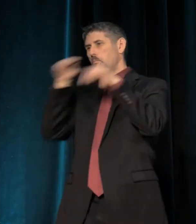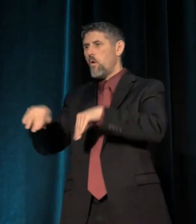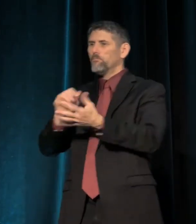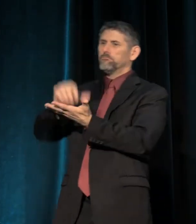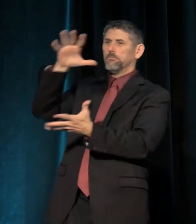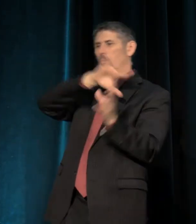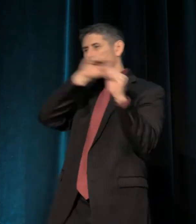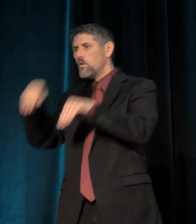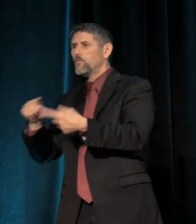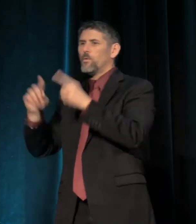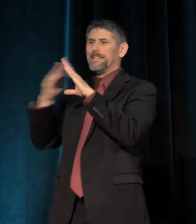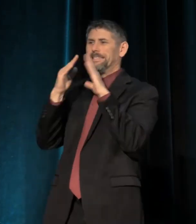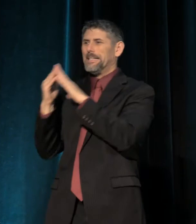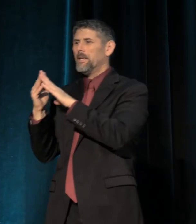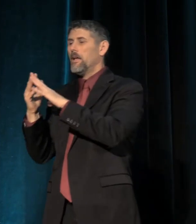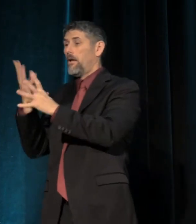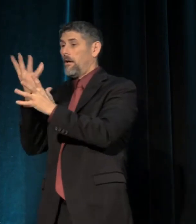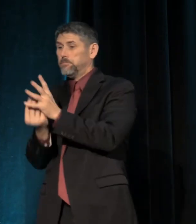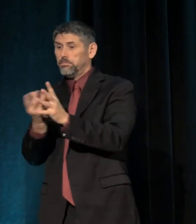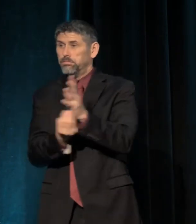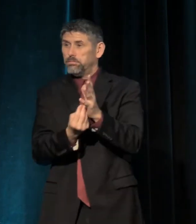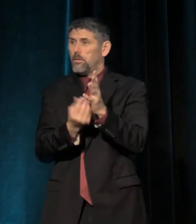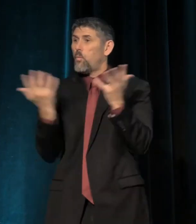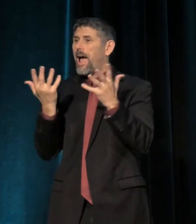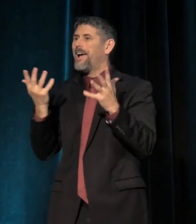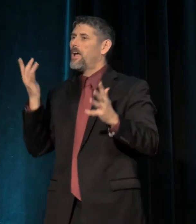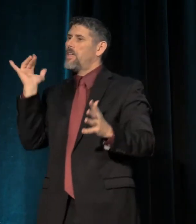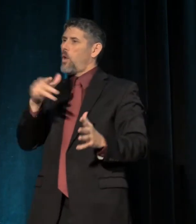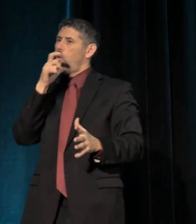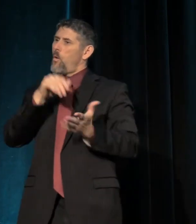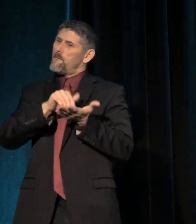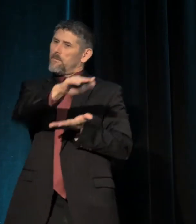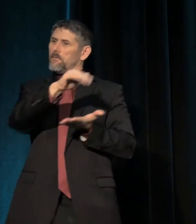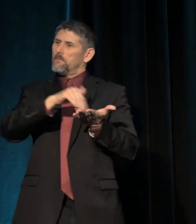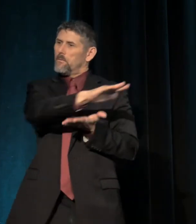but it disappears those who are being forced out of the cities.